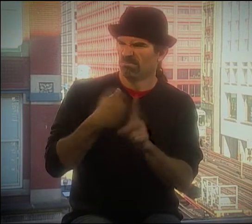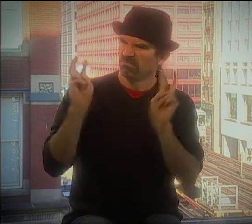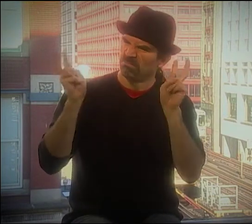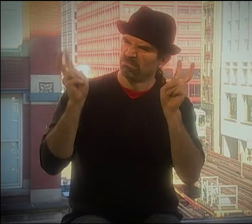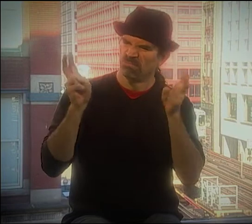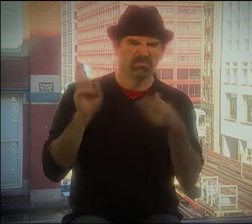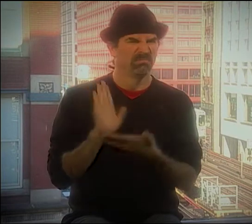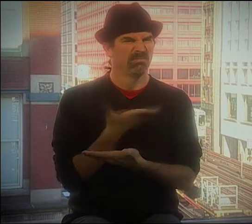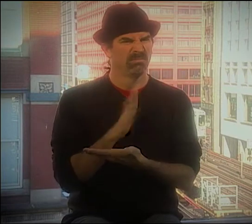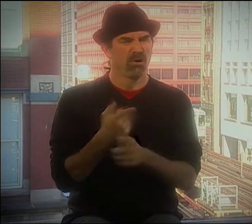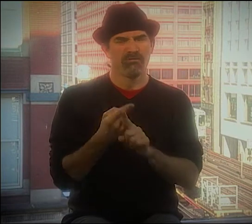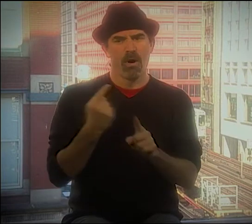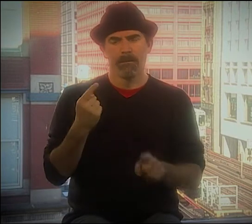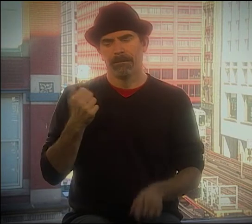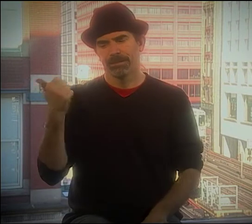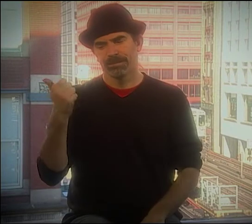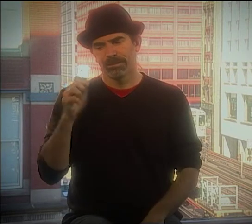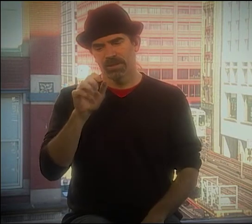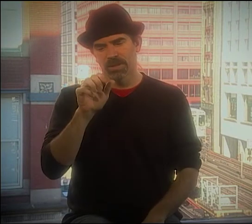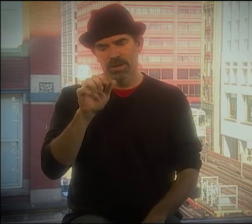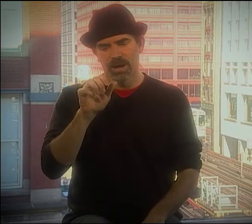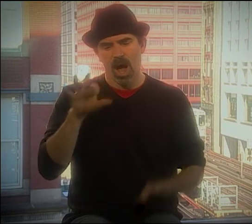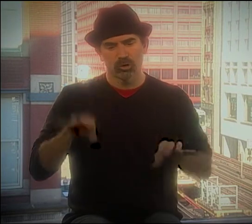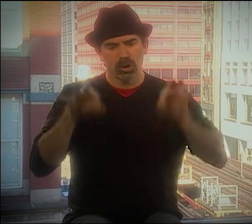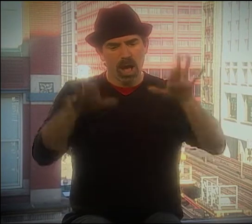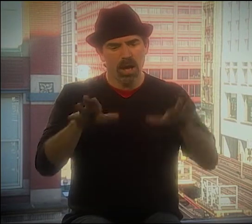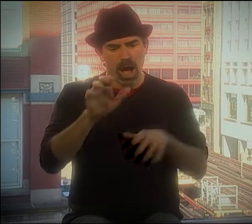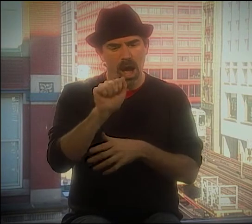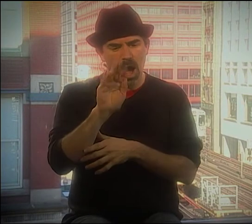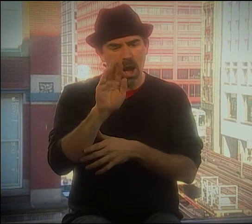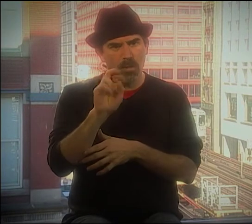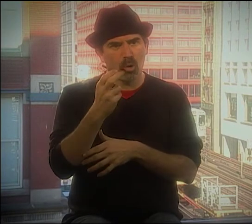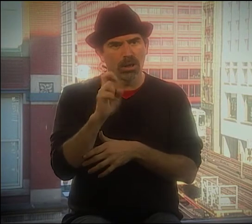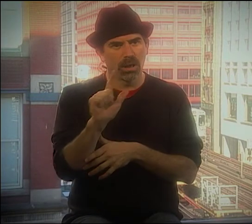TAPPING THIS THING. AND I THOUGHT, "IS THAT KIND OF MUSIC?"